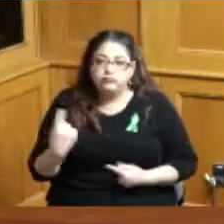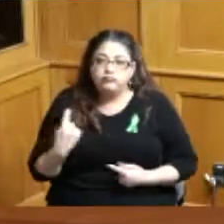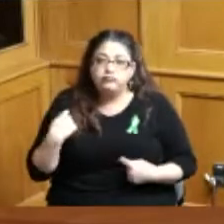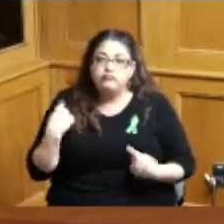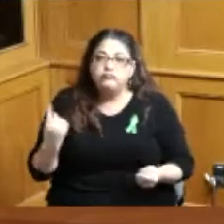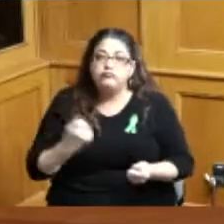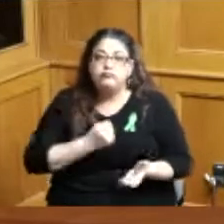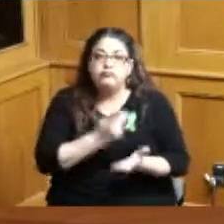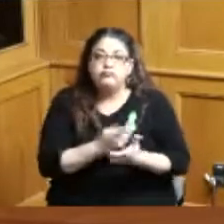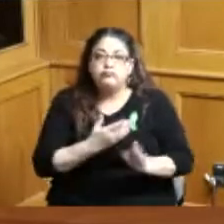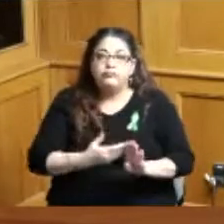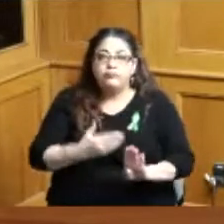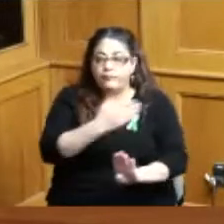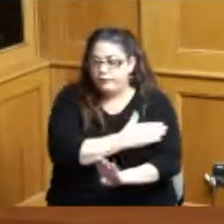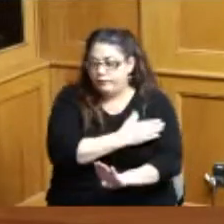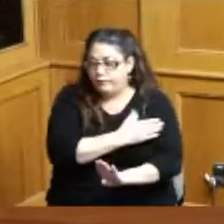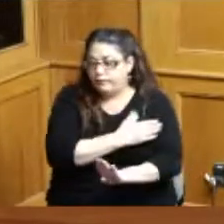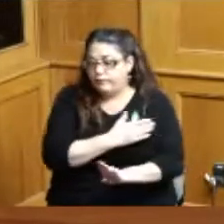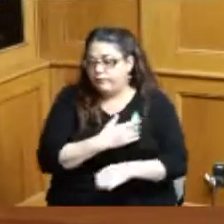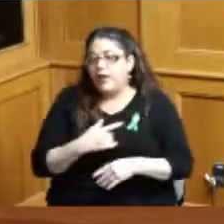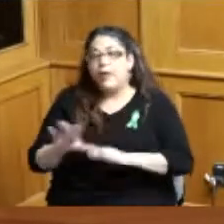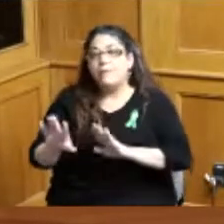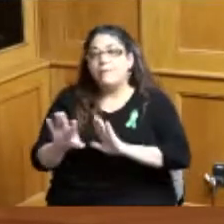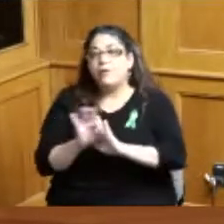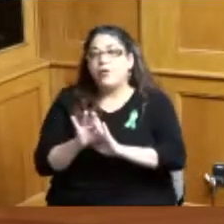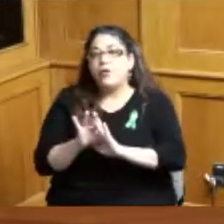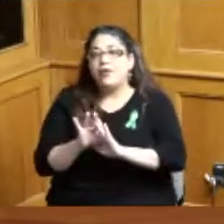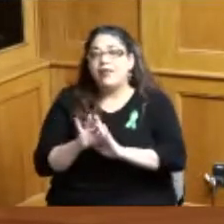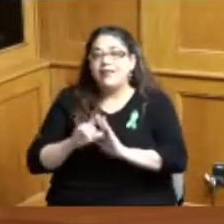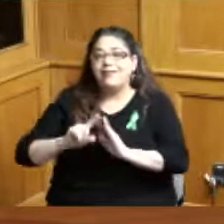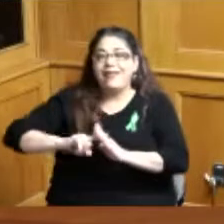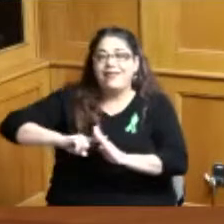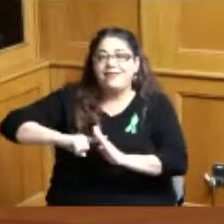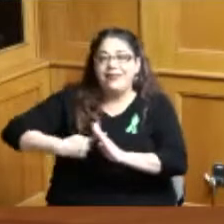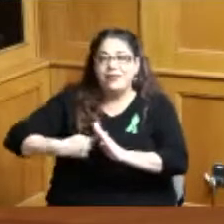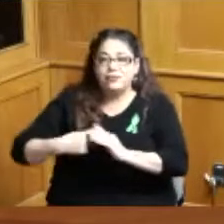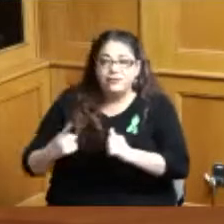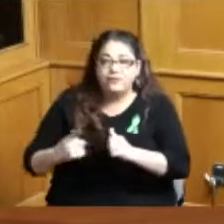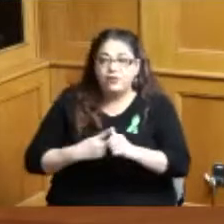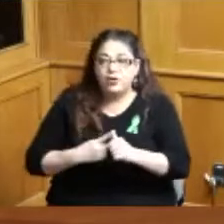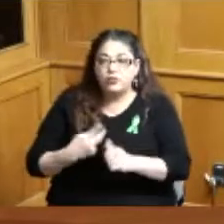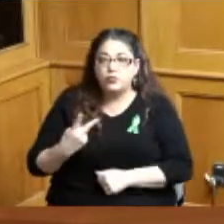done this relate is the resolution of pointing the initial region two representatives to the one Ohio